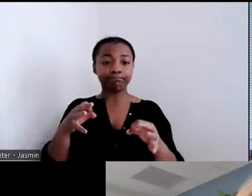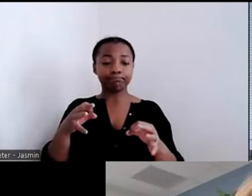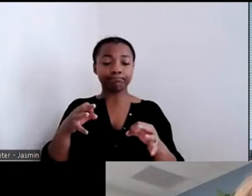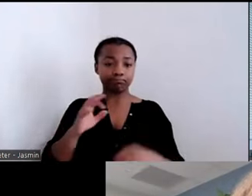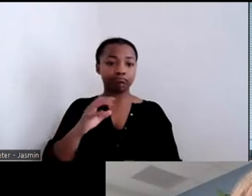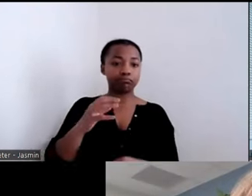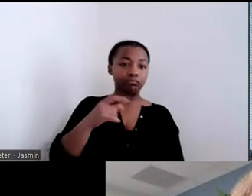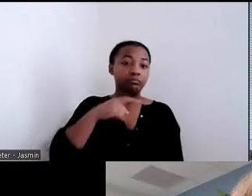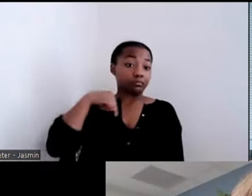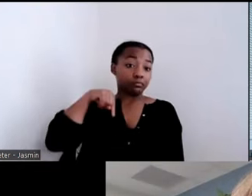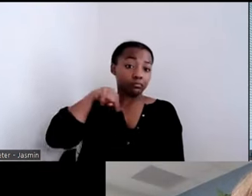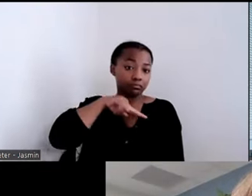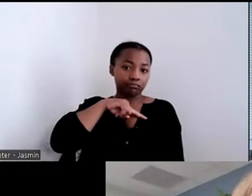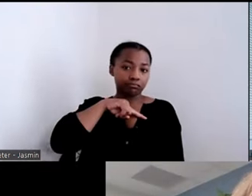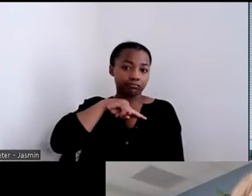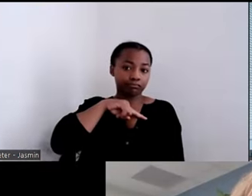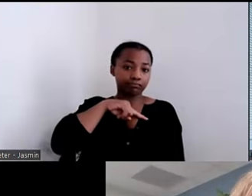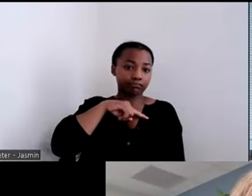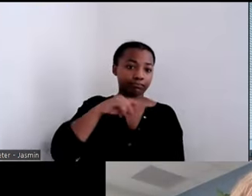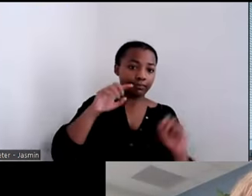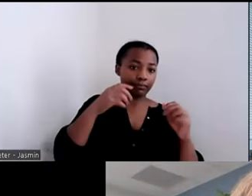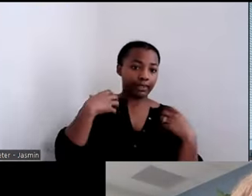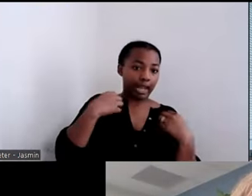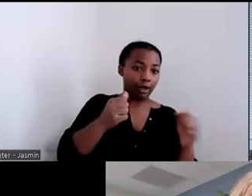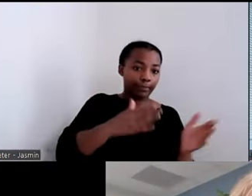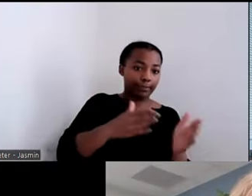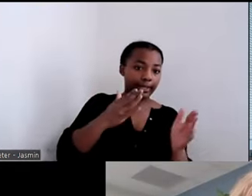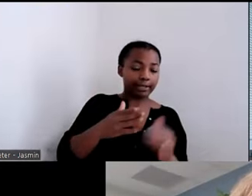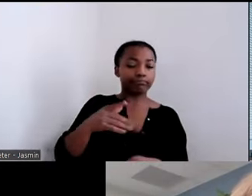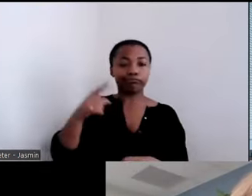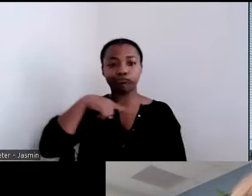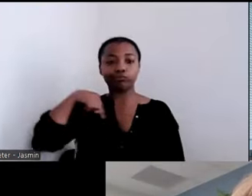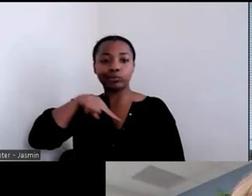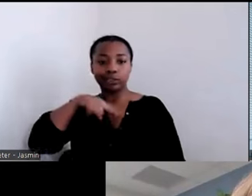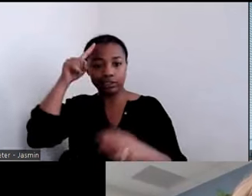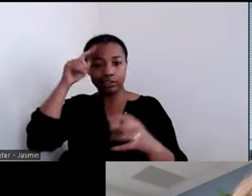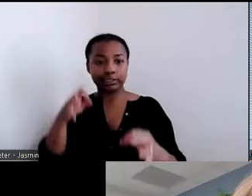for mental health group homes. That we created the community living options and